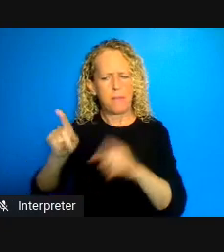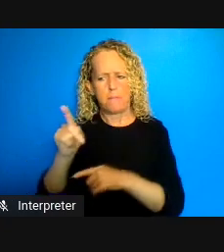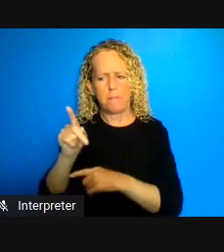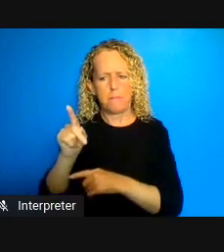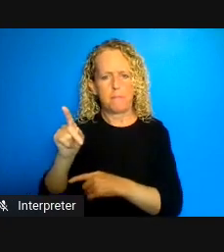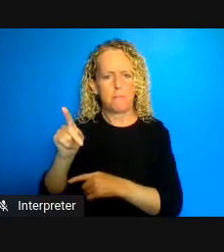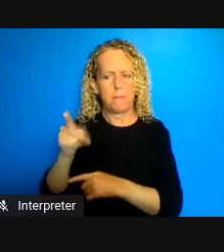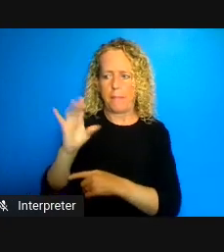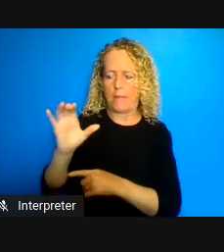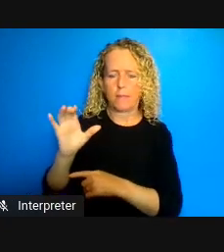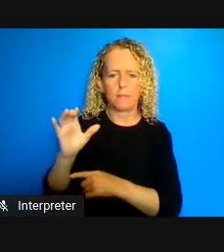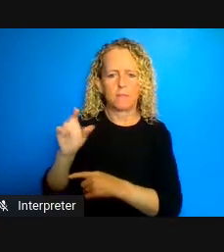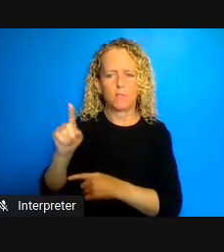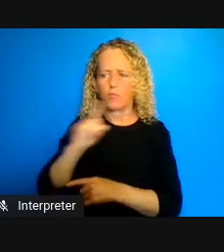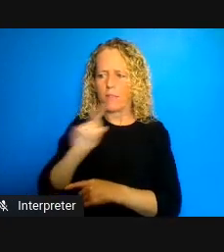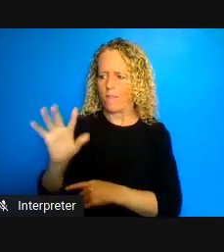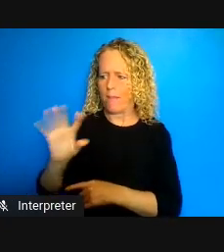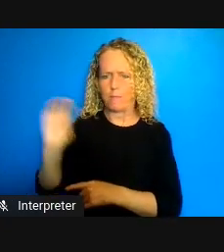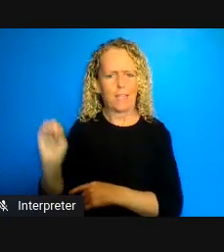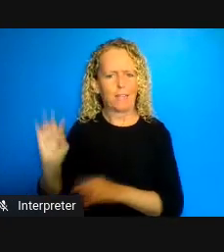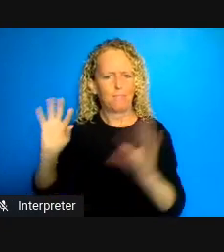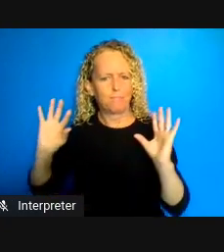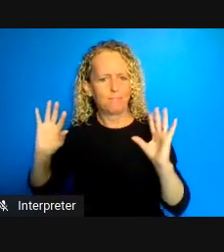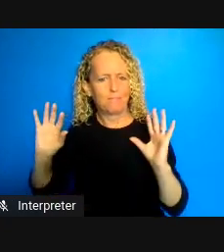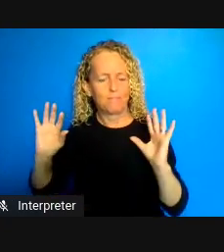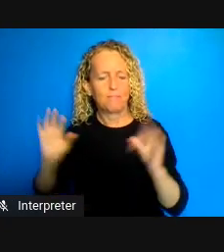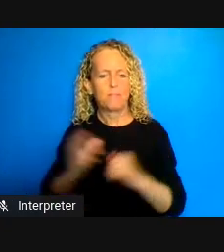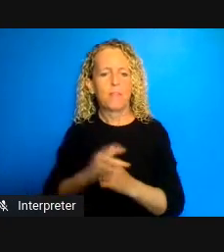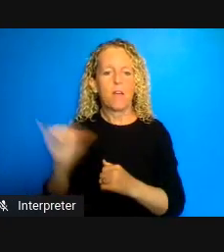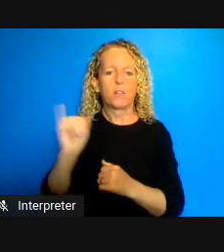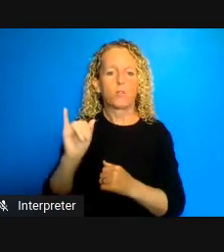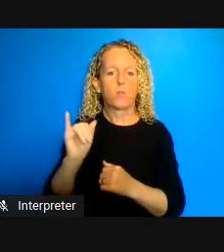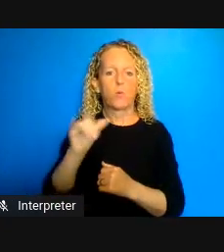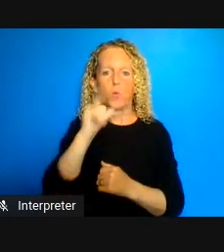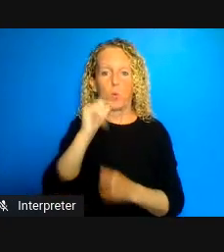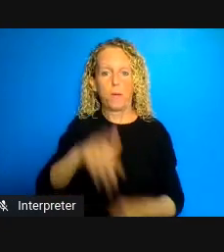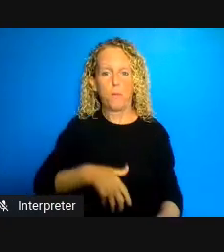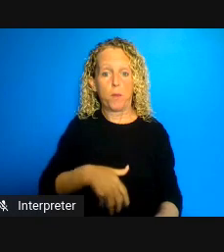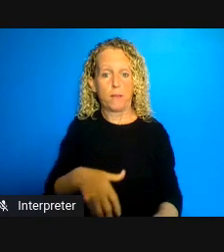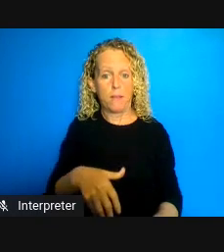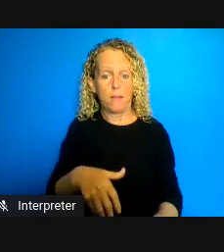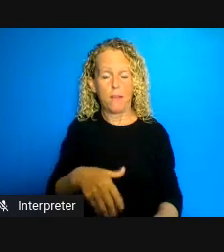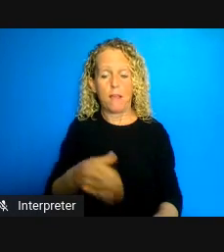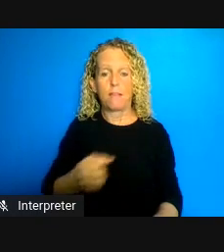were pregnant who ended up in the ICU once again they were indigenous and of